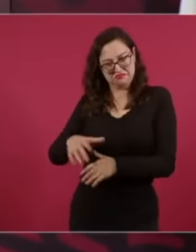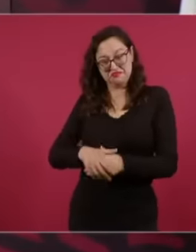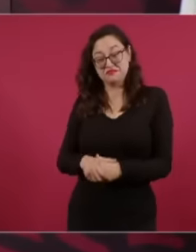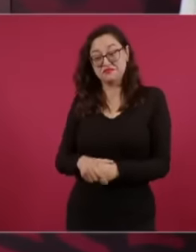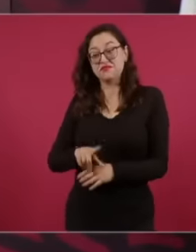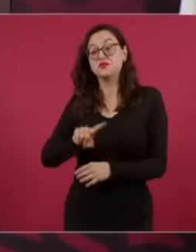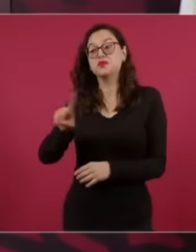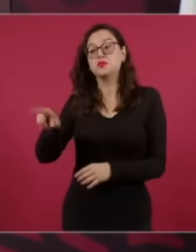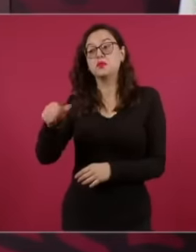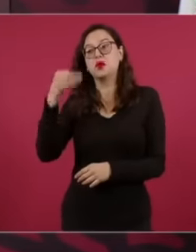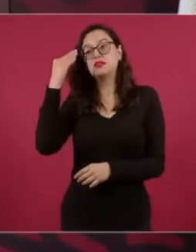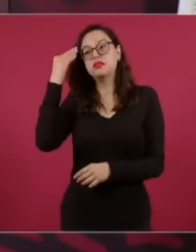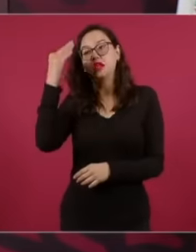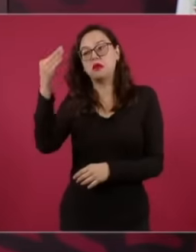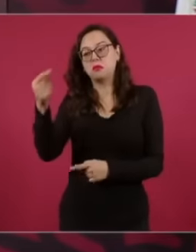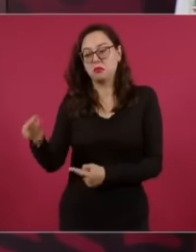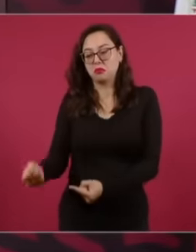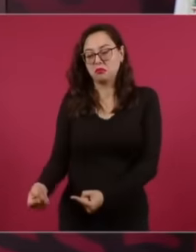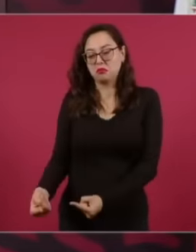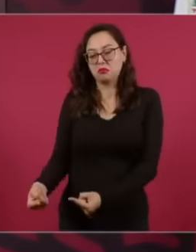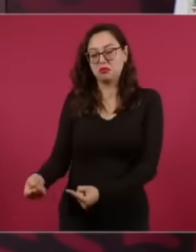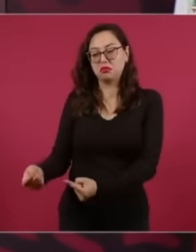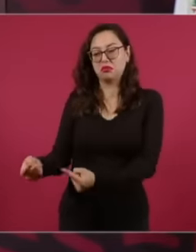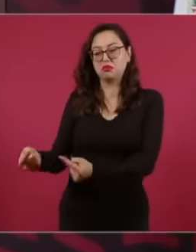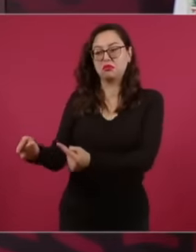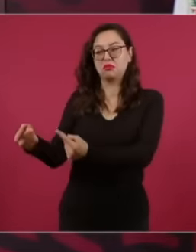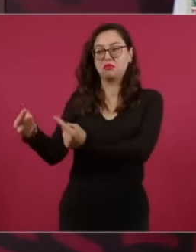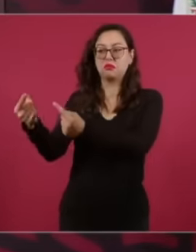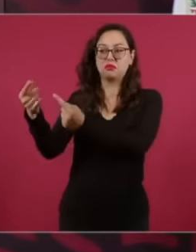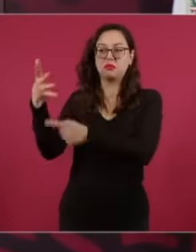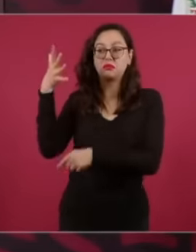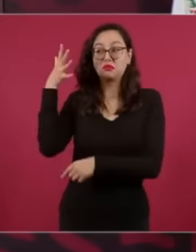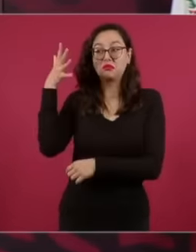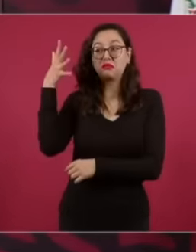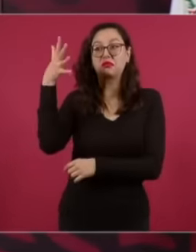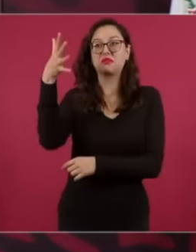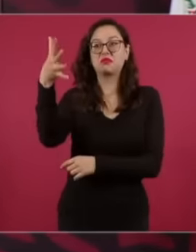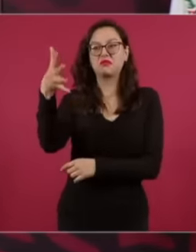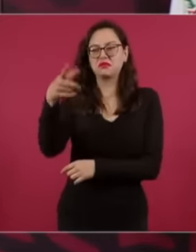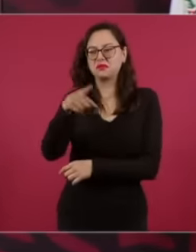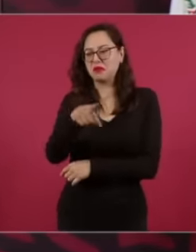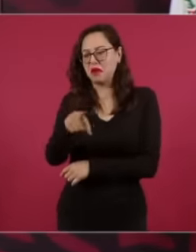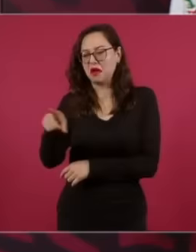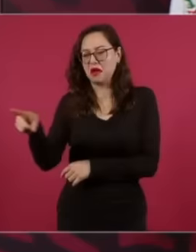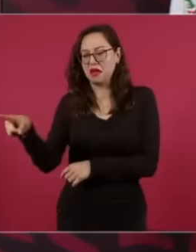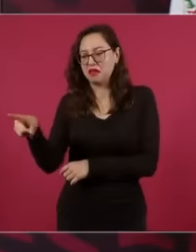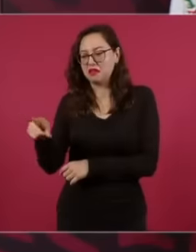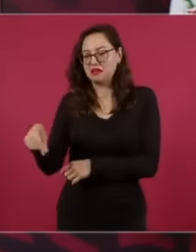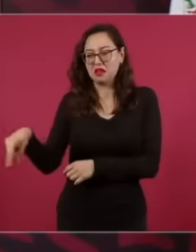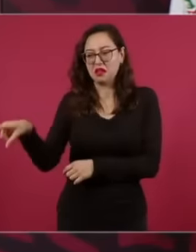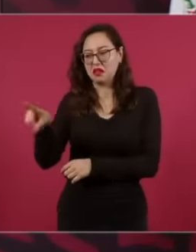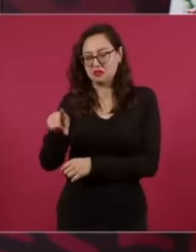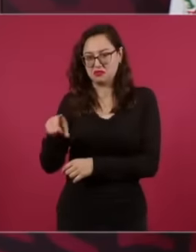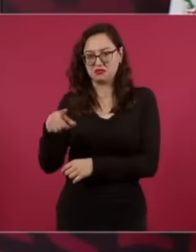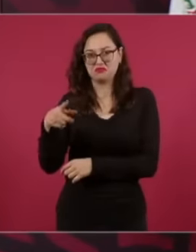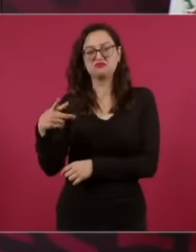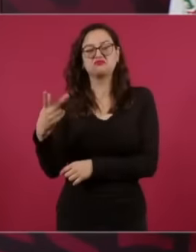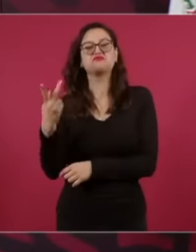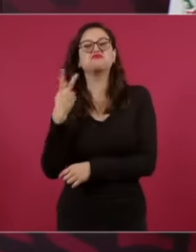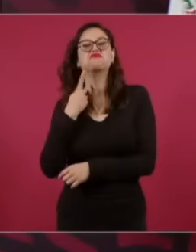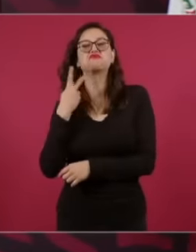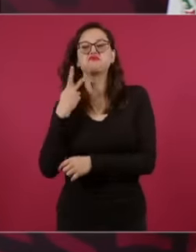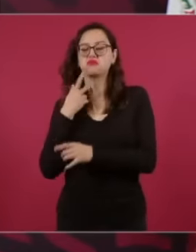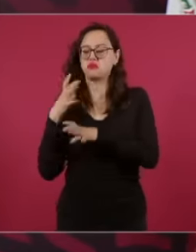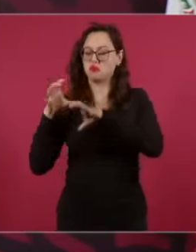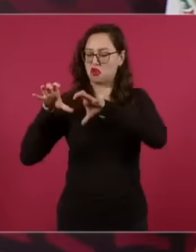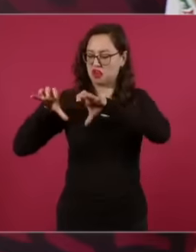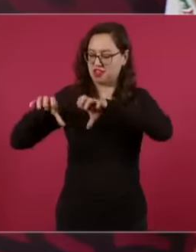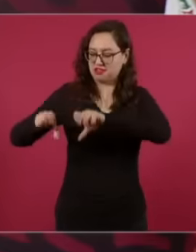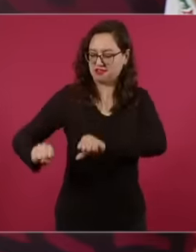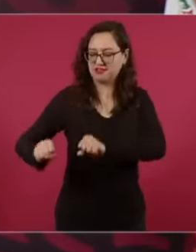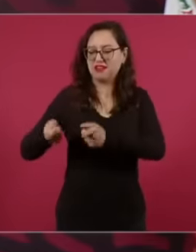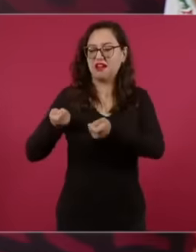fulfilled over time, they will become officials